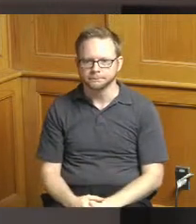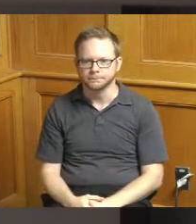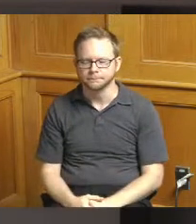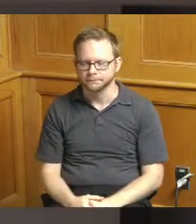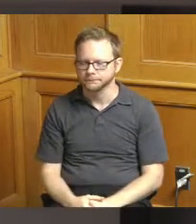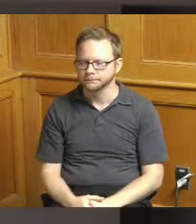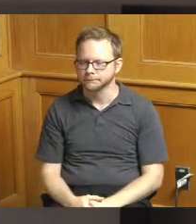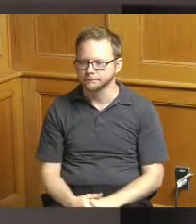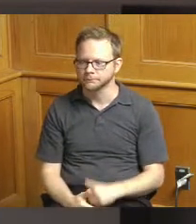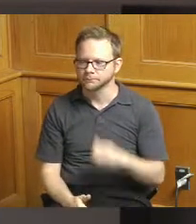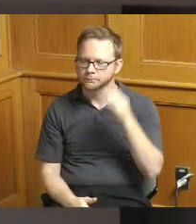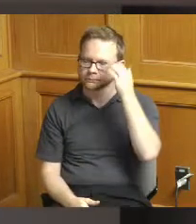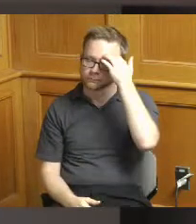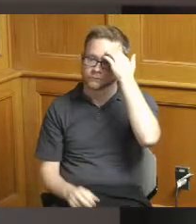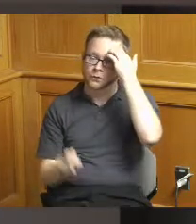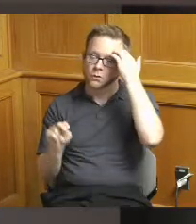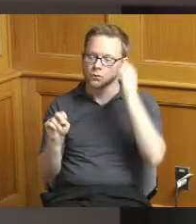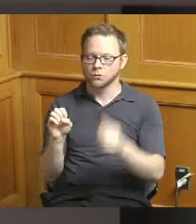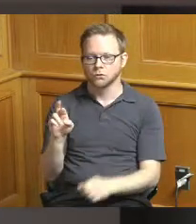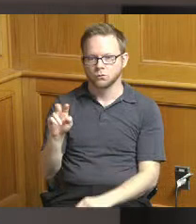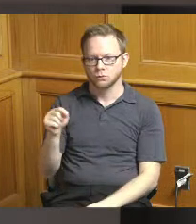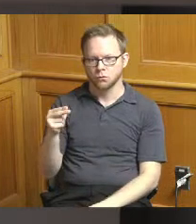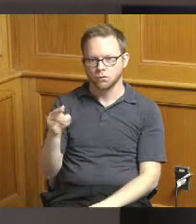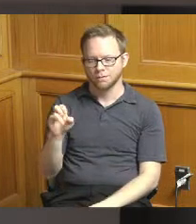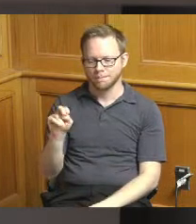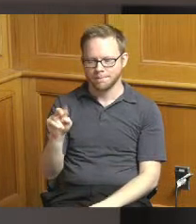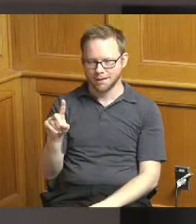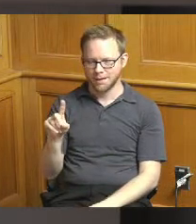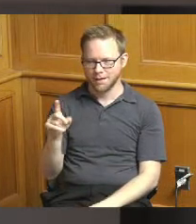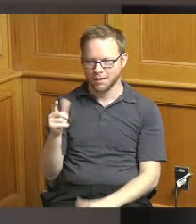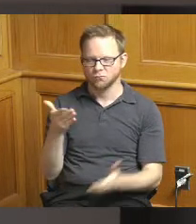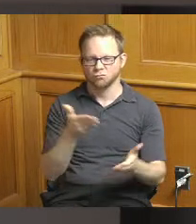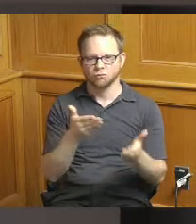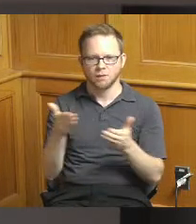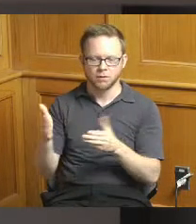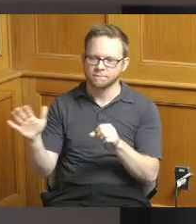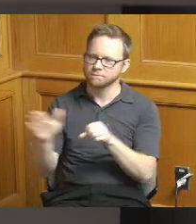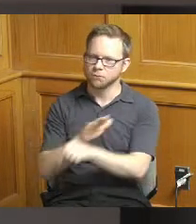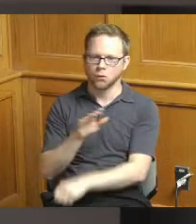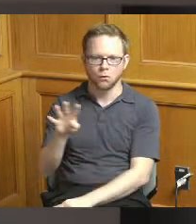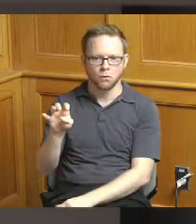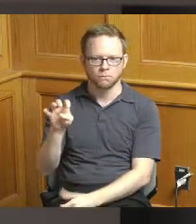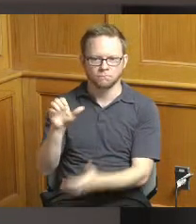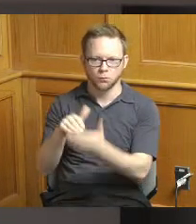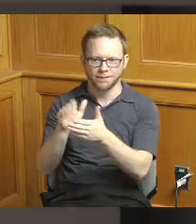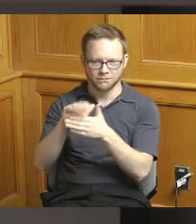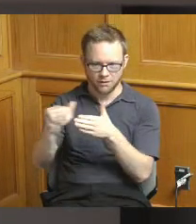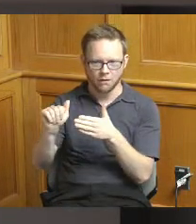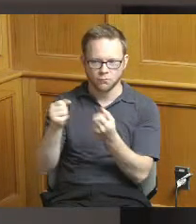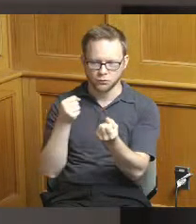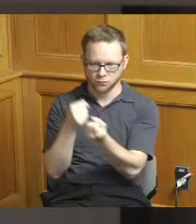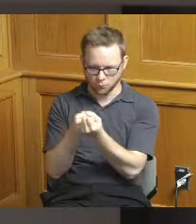okay North Bend we're recommending full four hundred thousand dollars for this acquisition of